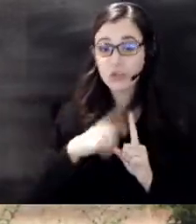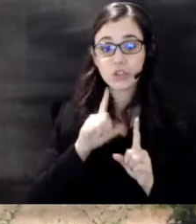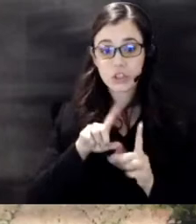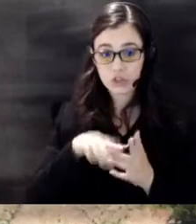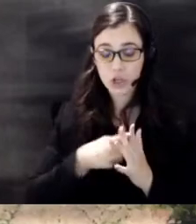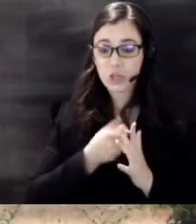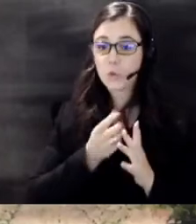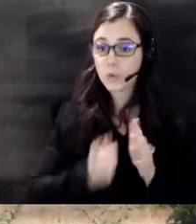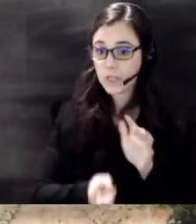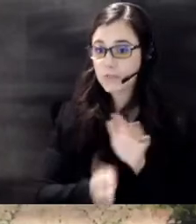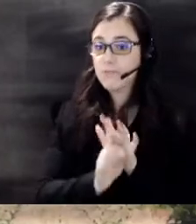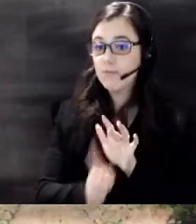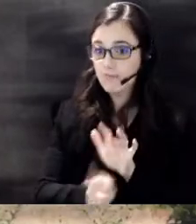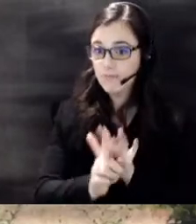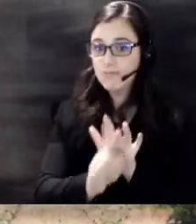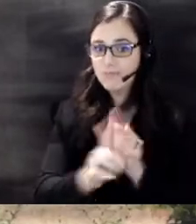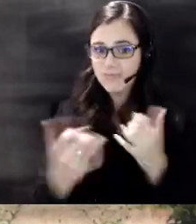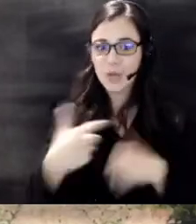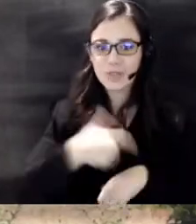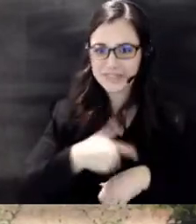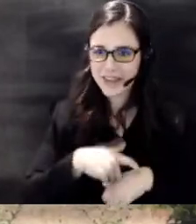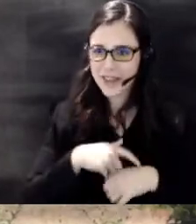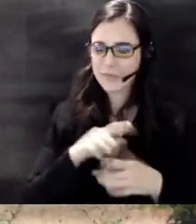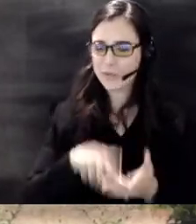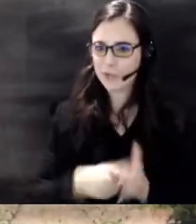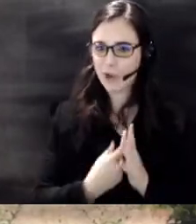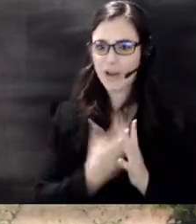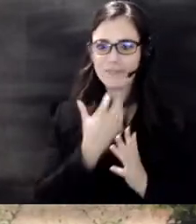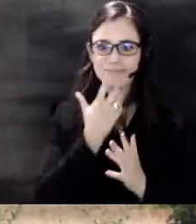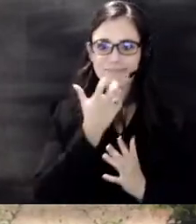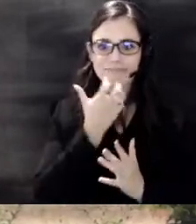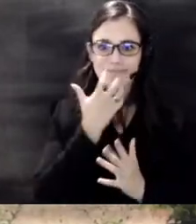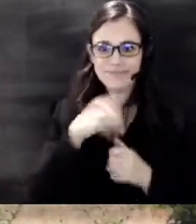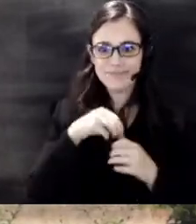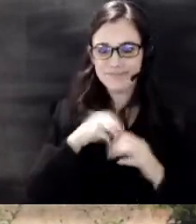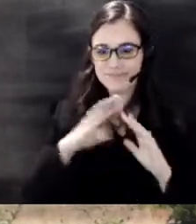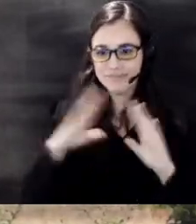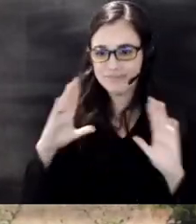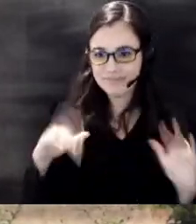time to light up the furnaces and we want to ensure that homes and just as importantly our